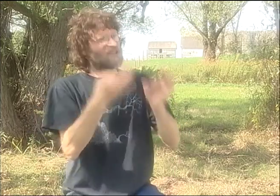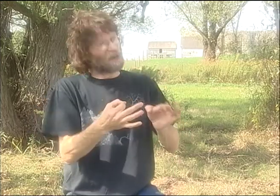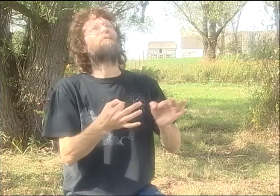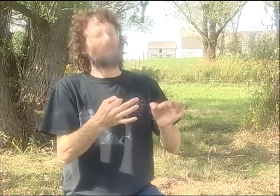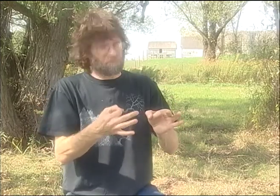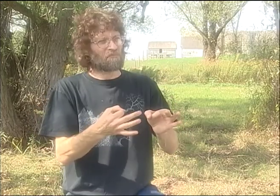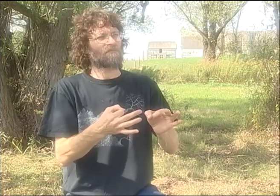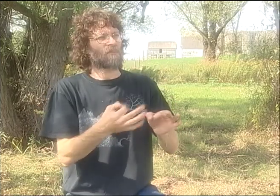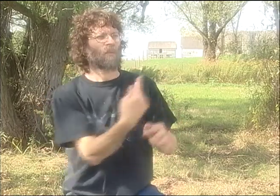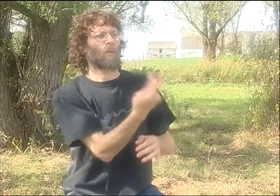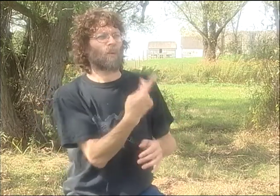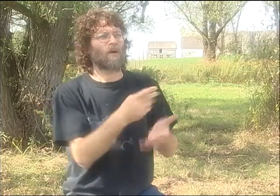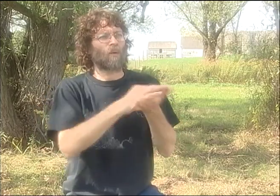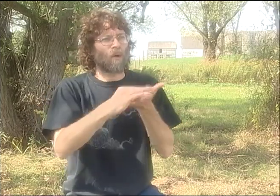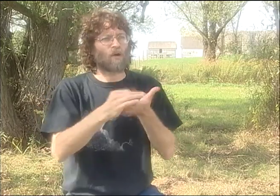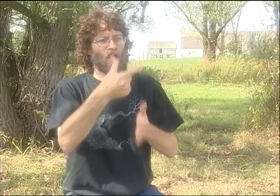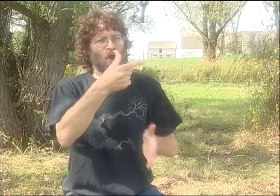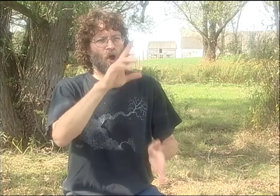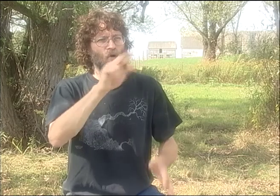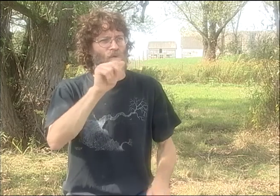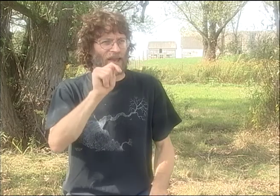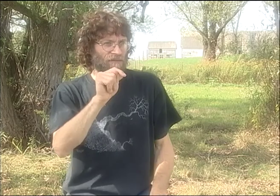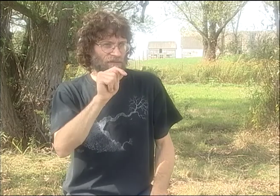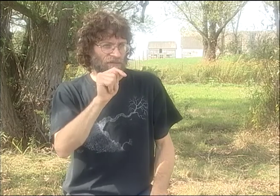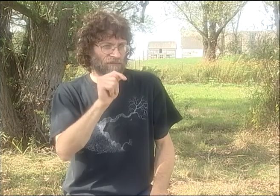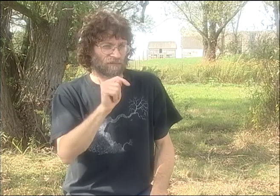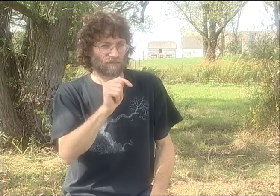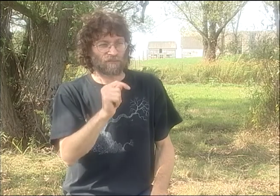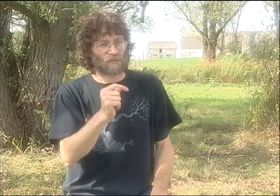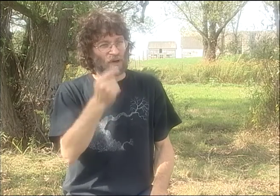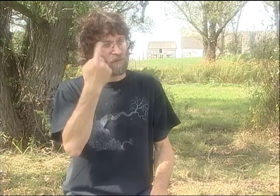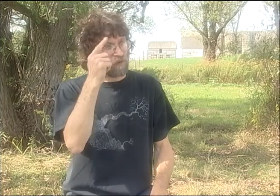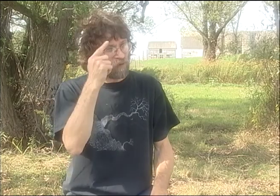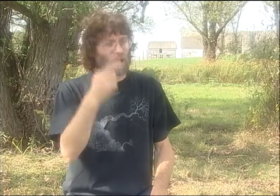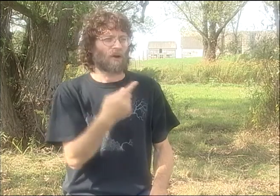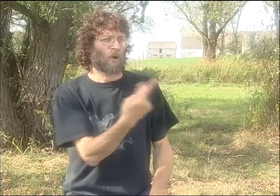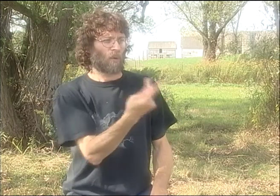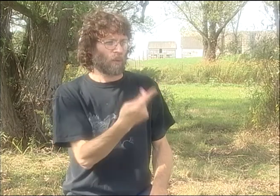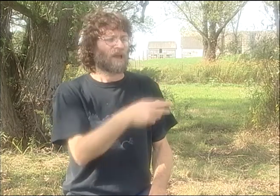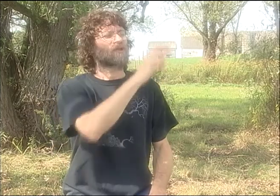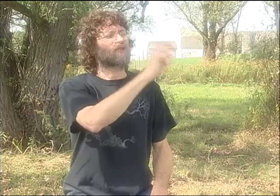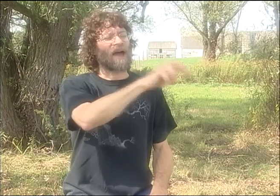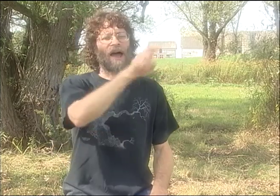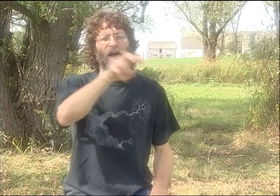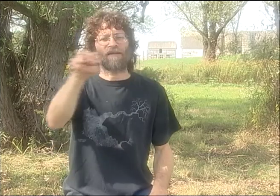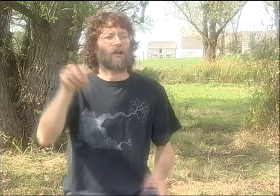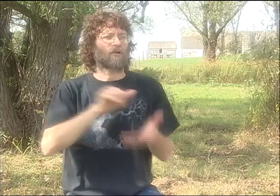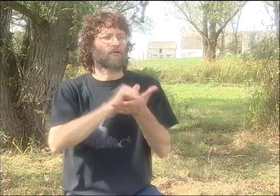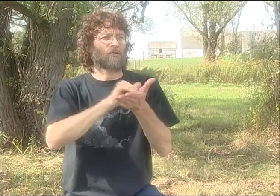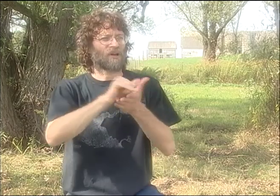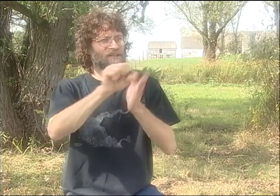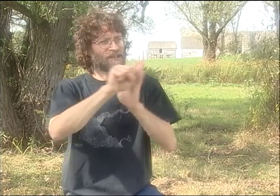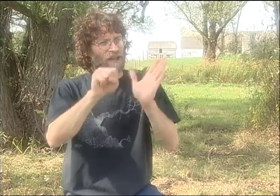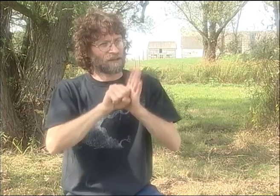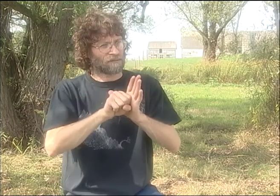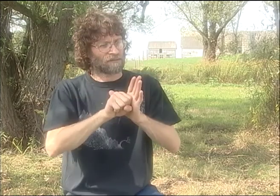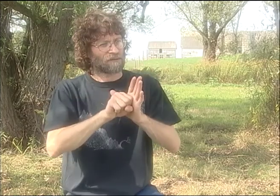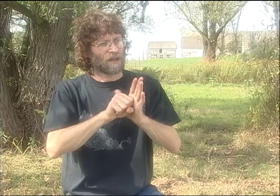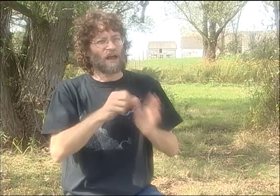AND PETER AND I DECIDED, OK, WE'LL FIGURE THIS OUT. AND WE DID WRITE A GRANT.